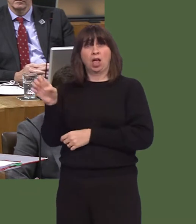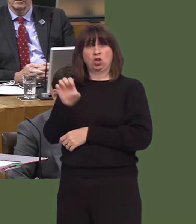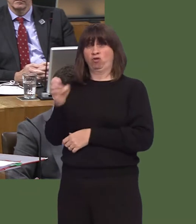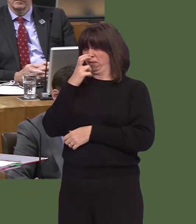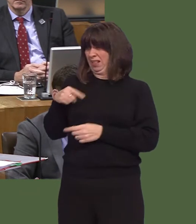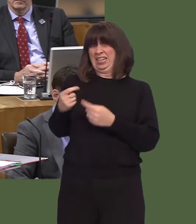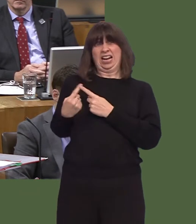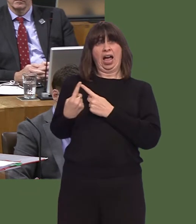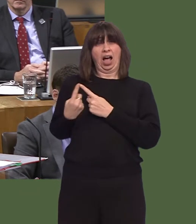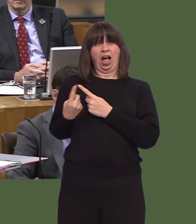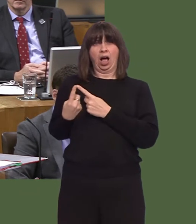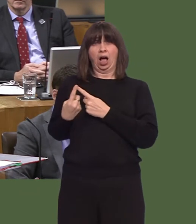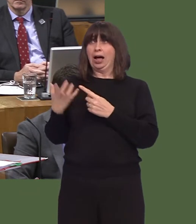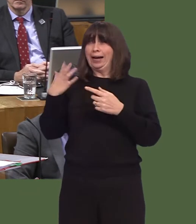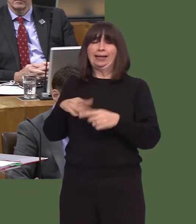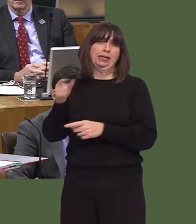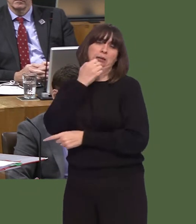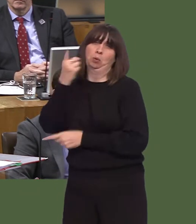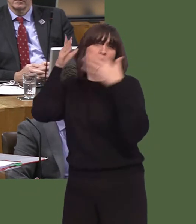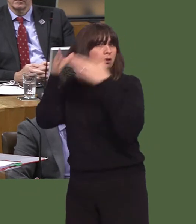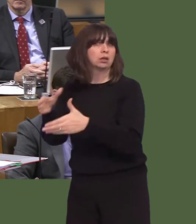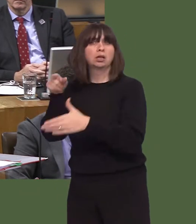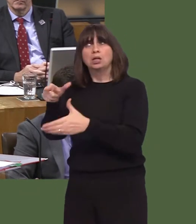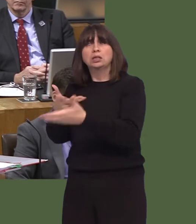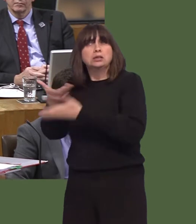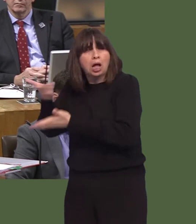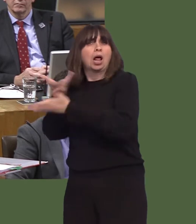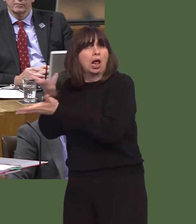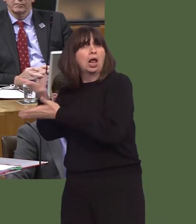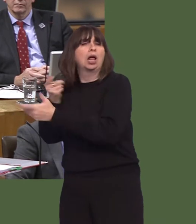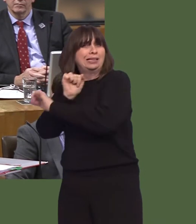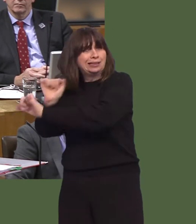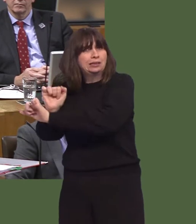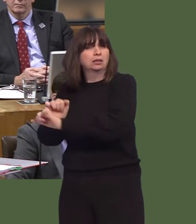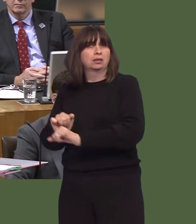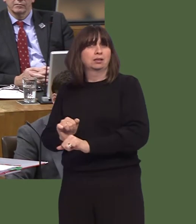we got of conducting any kind of agreement with any other market or nation?